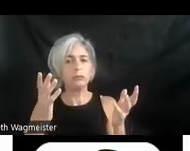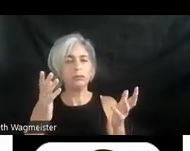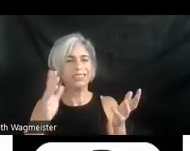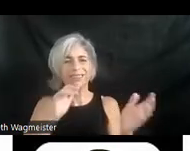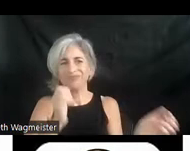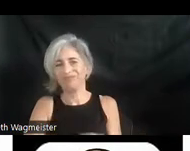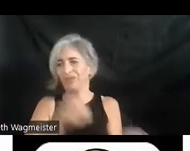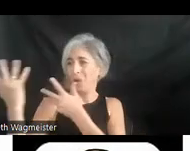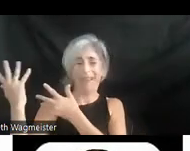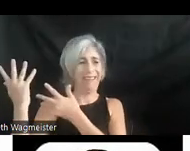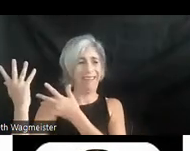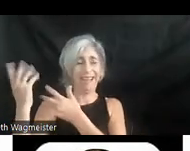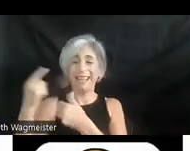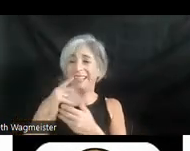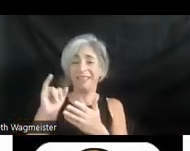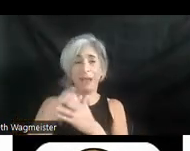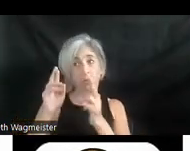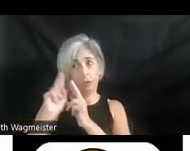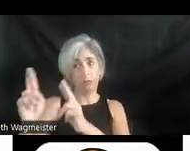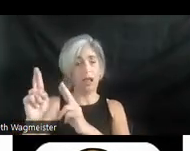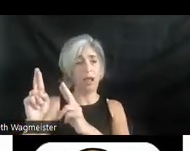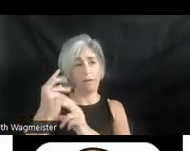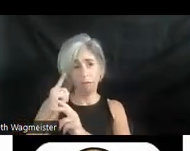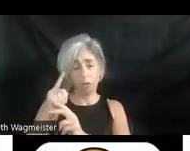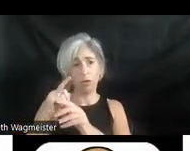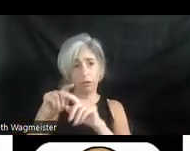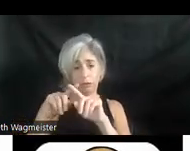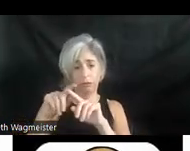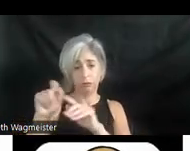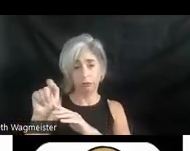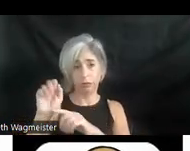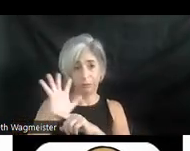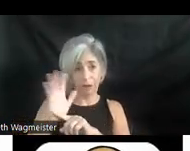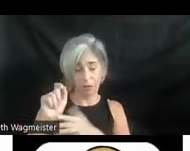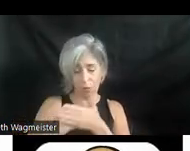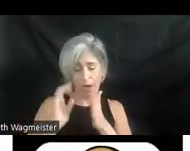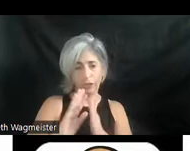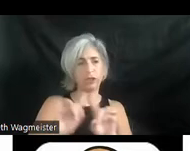And I say that with the greatest respect for screen writers. But if the screen writer,